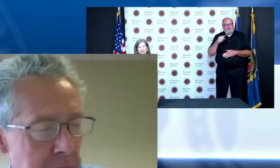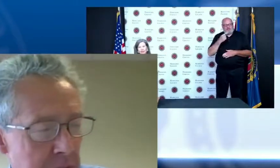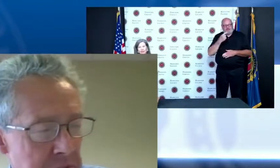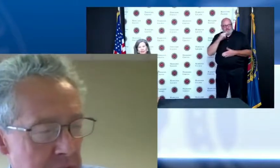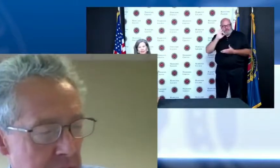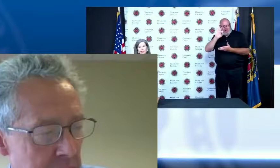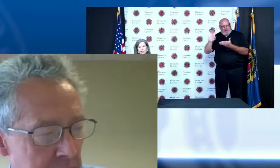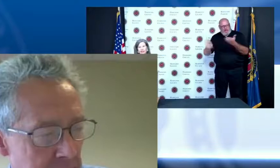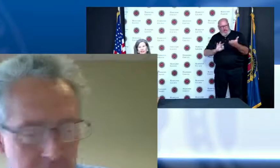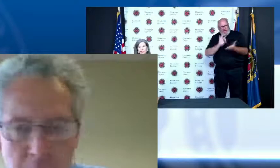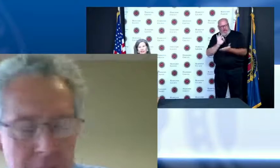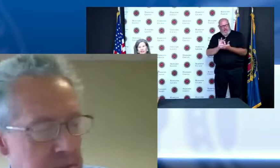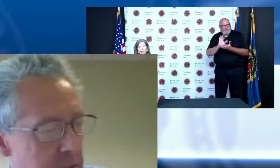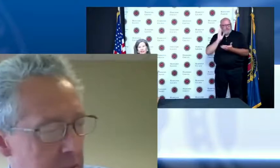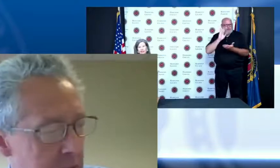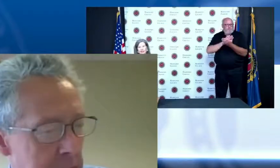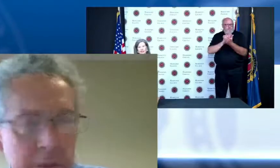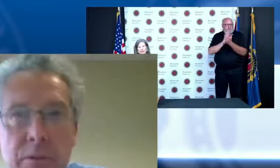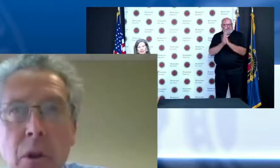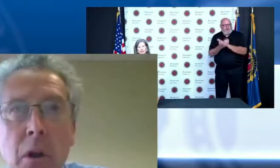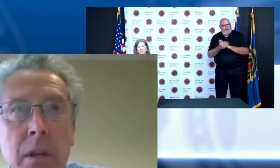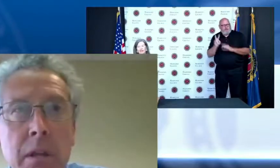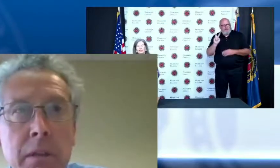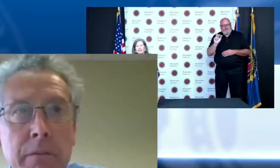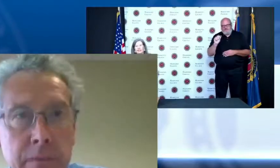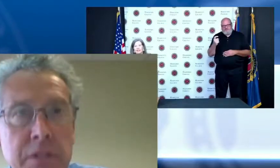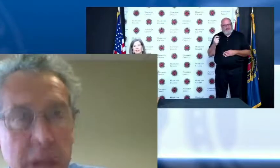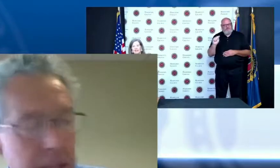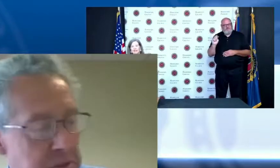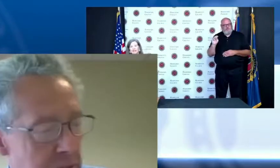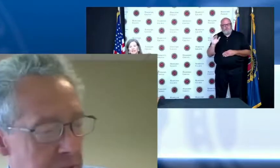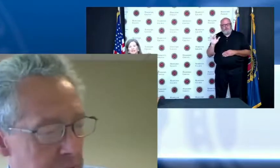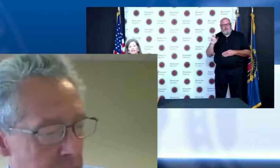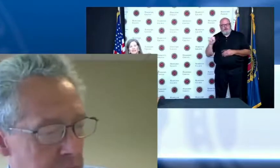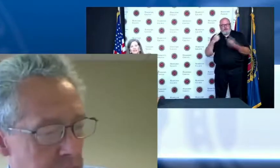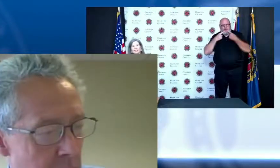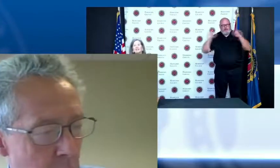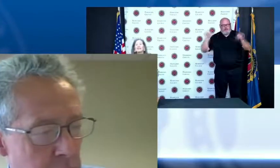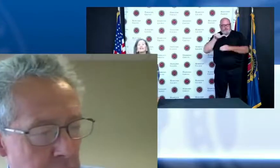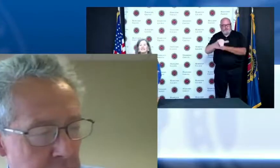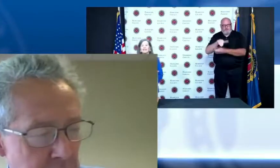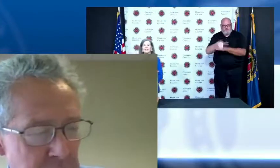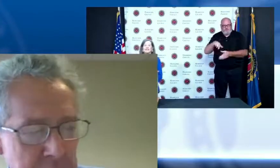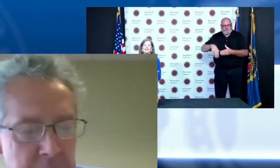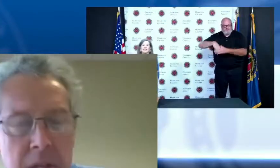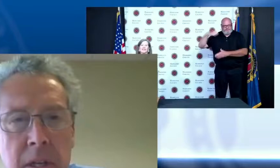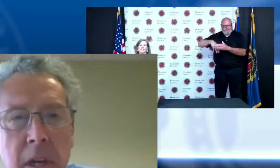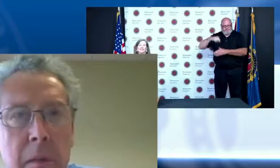now blessed Governor DeWine's gambit for all 50 states as you also know what's your assessment